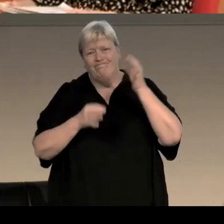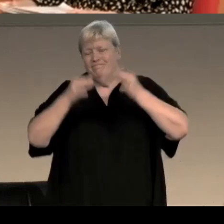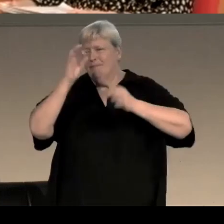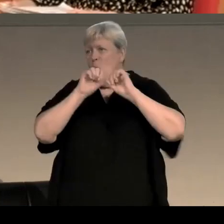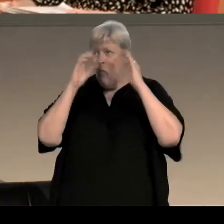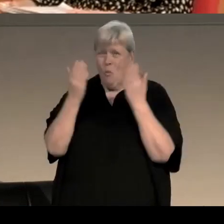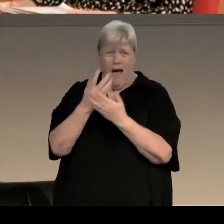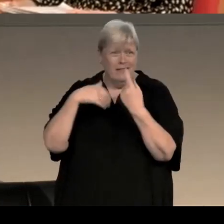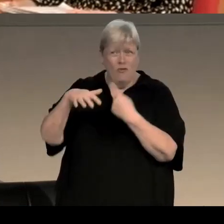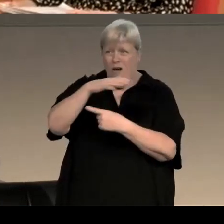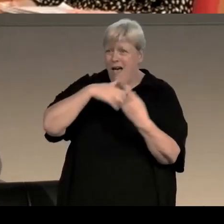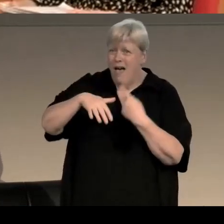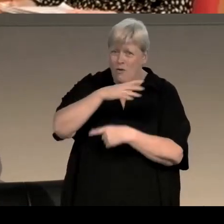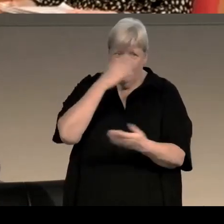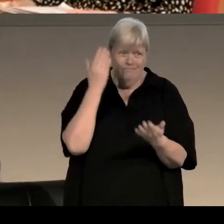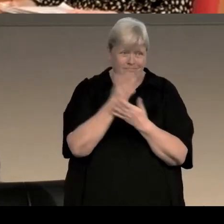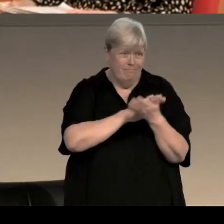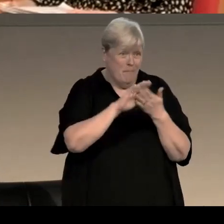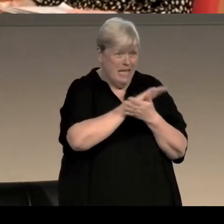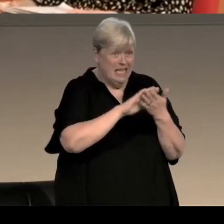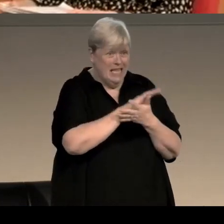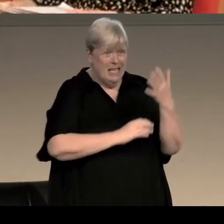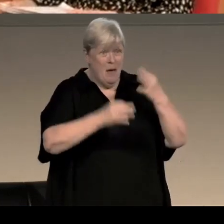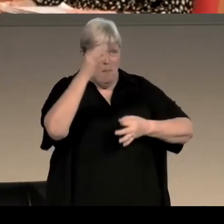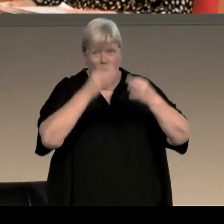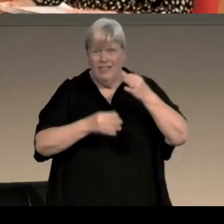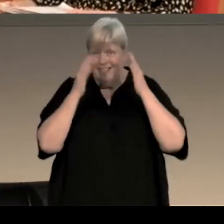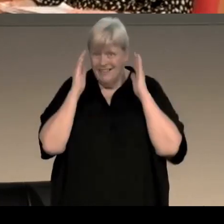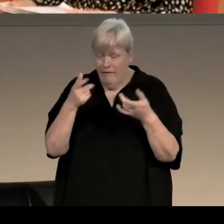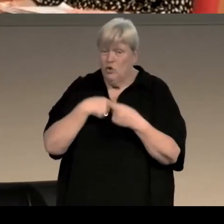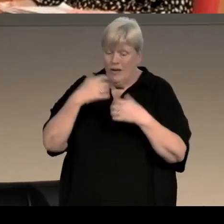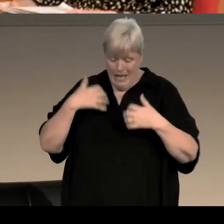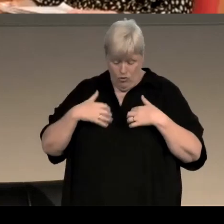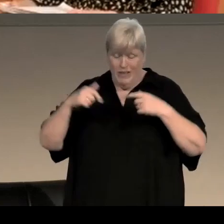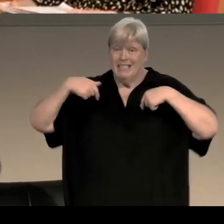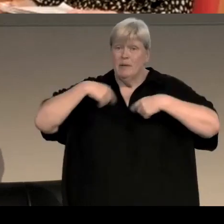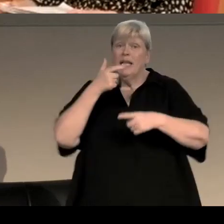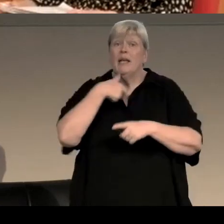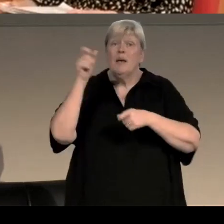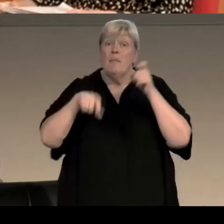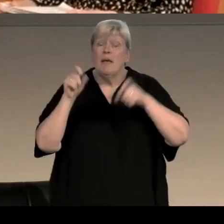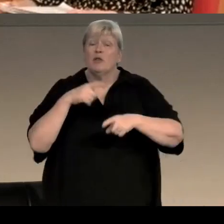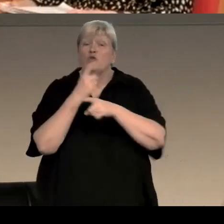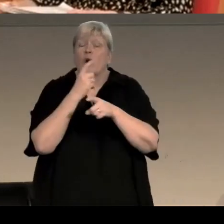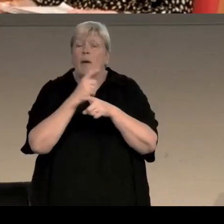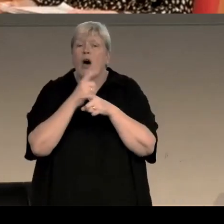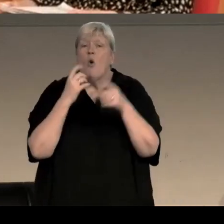and that means engaging with the politics of the world around you, it always interests me that people only talk about novels being political if they